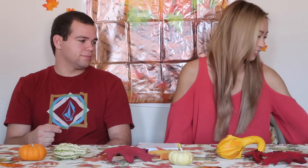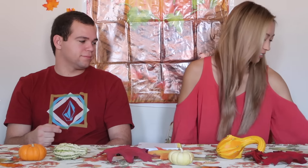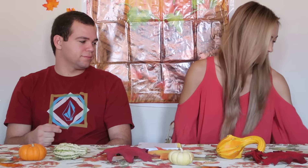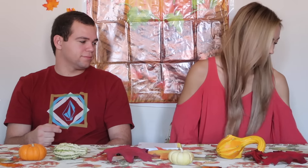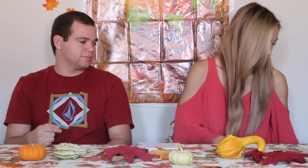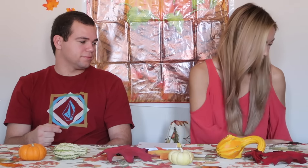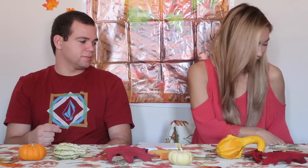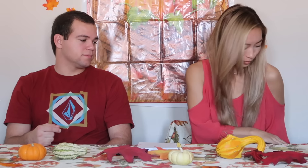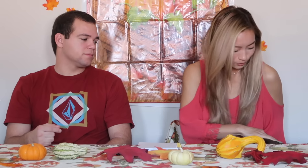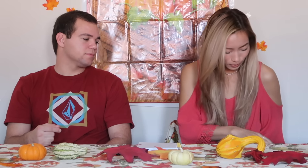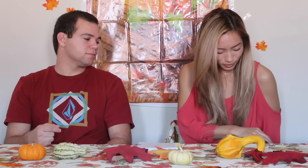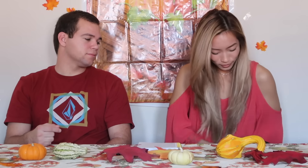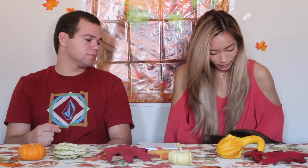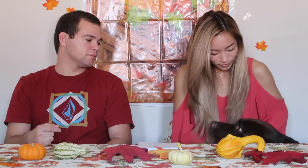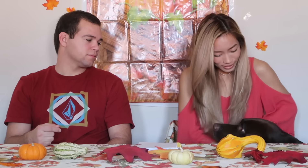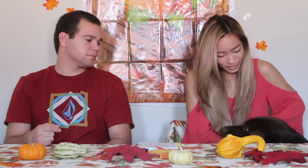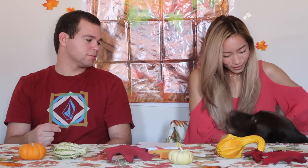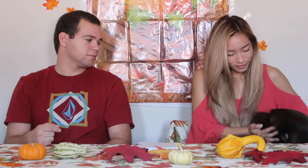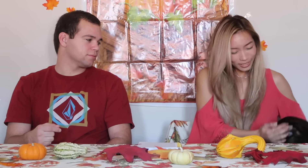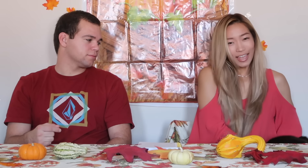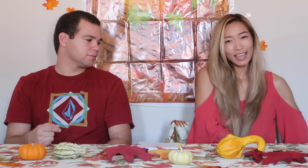Hello Do you want to be part of our video?!